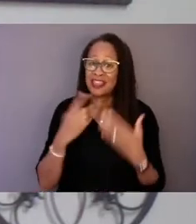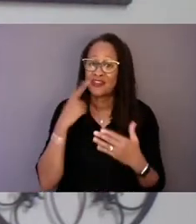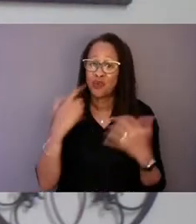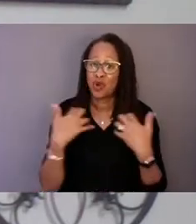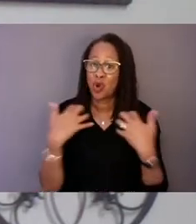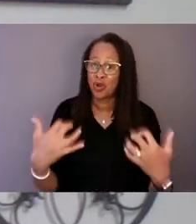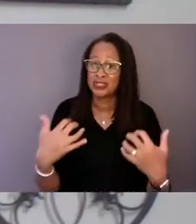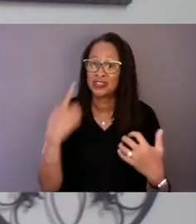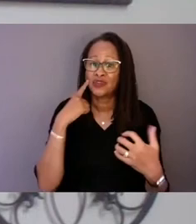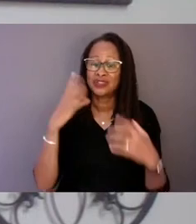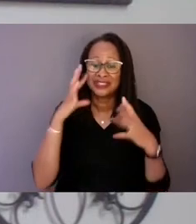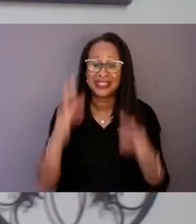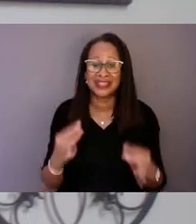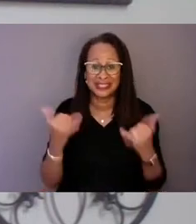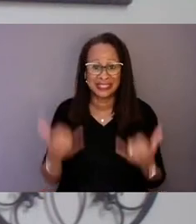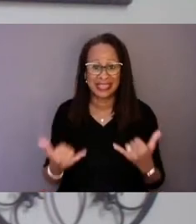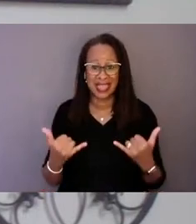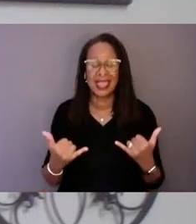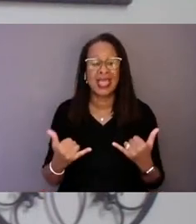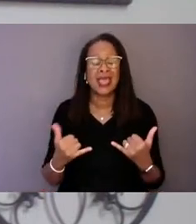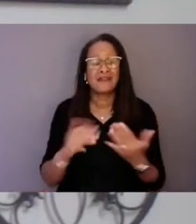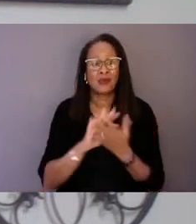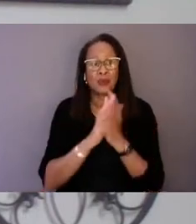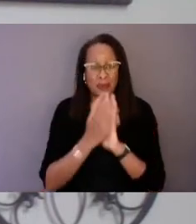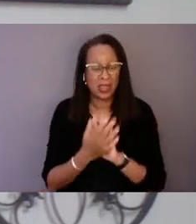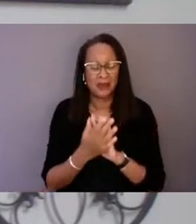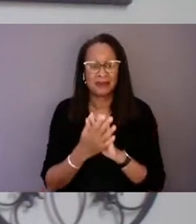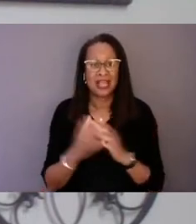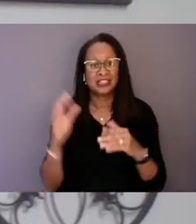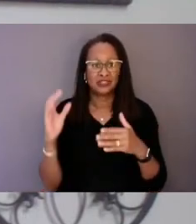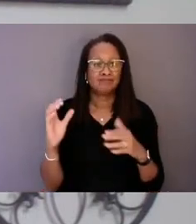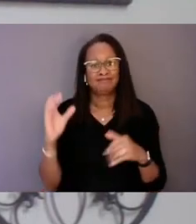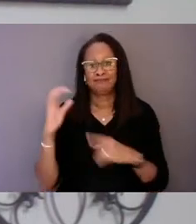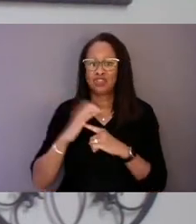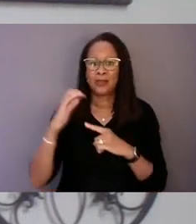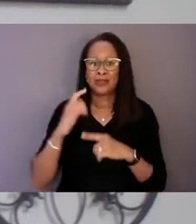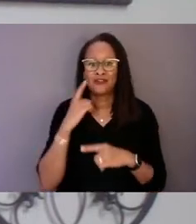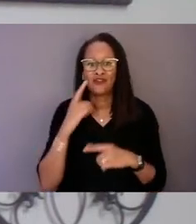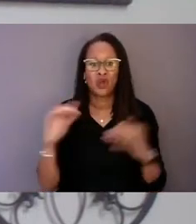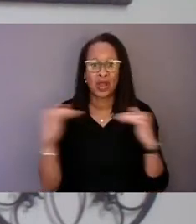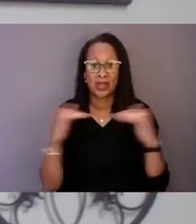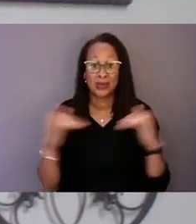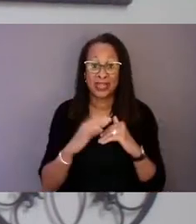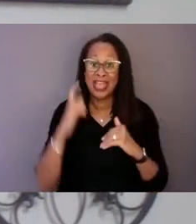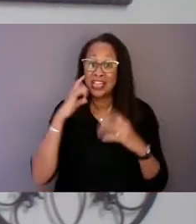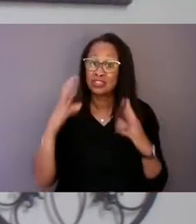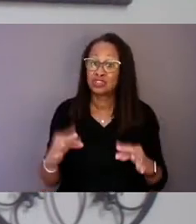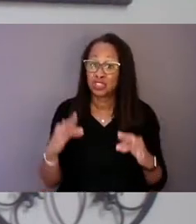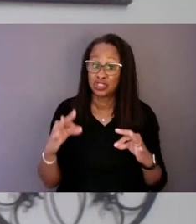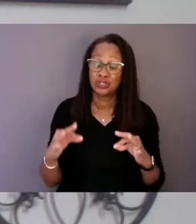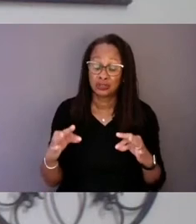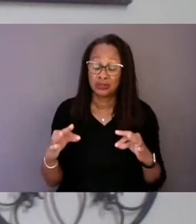to be where you become a champion of equity. Your decision to join us today was an action in advancing equity and we are grateful for you.